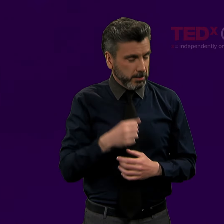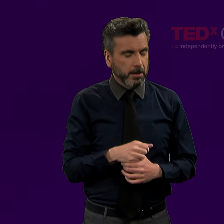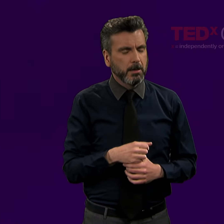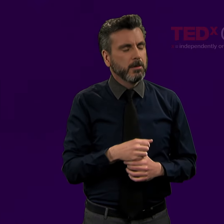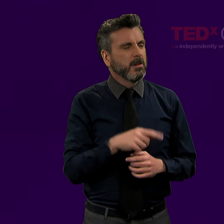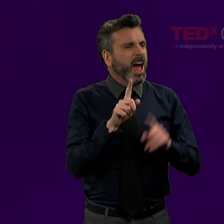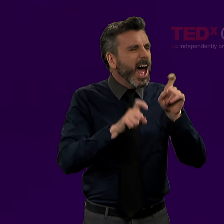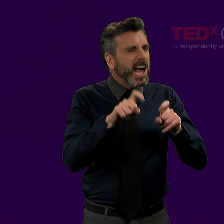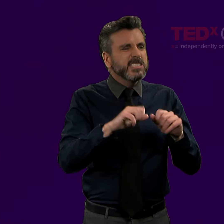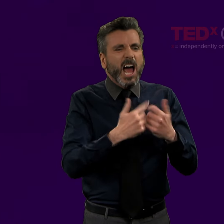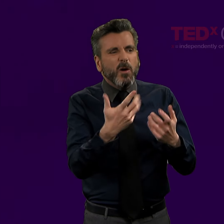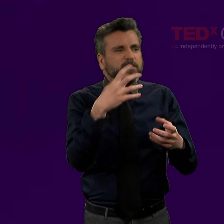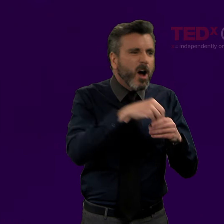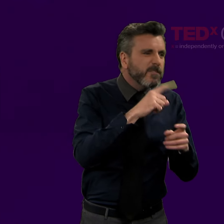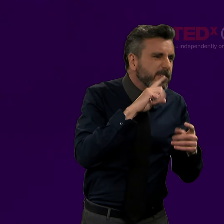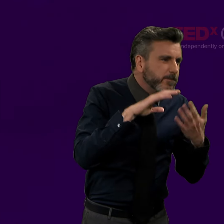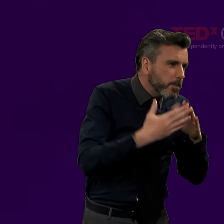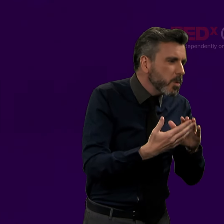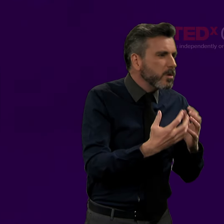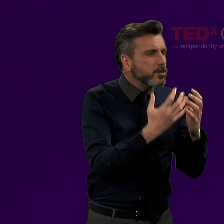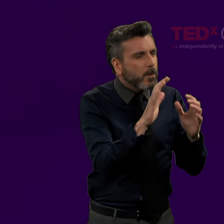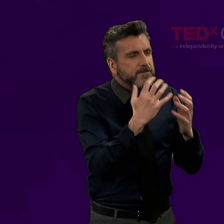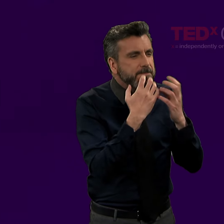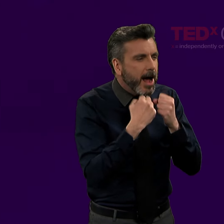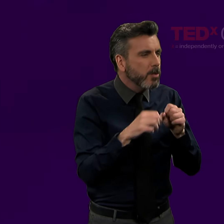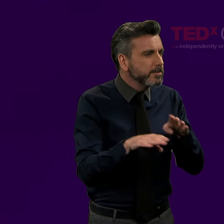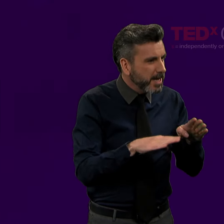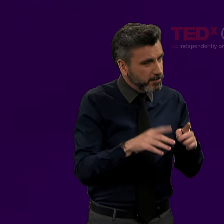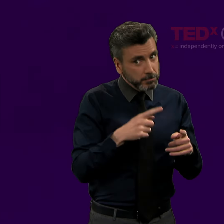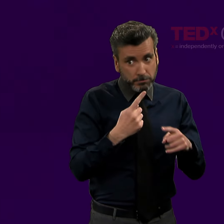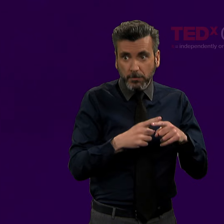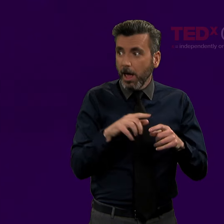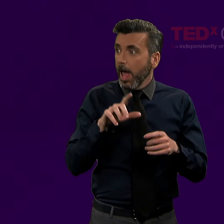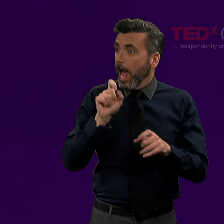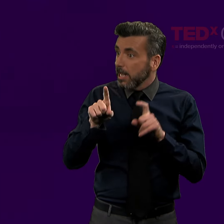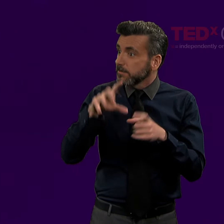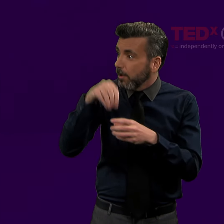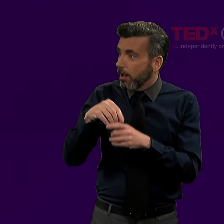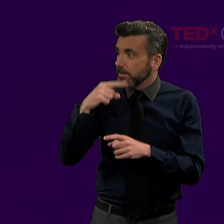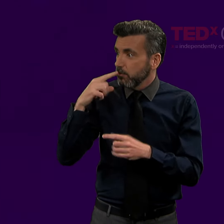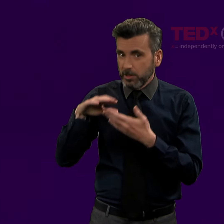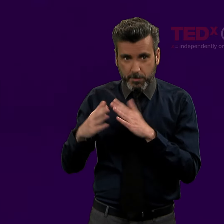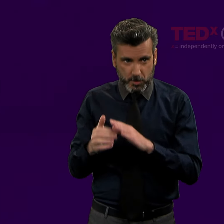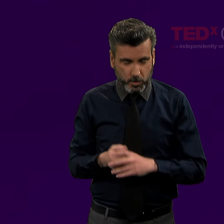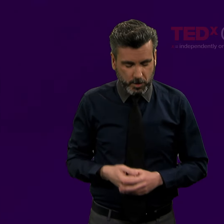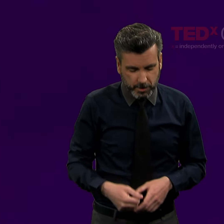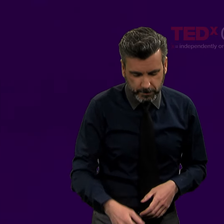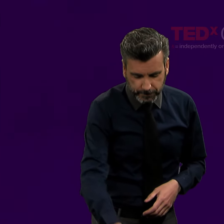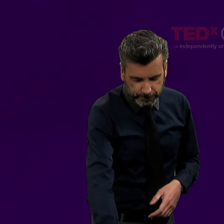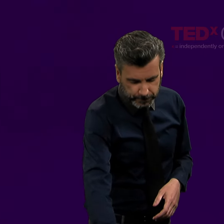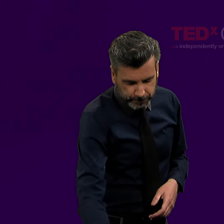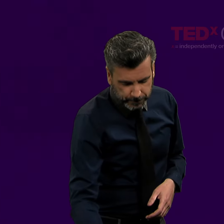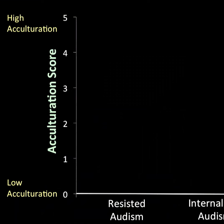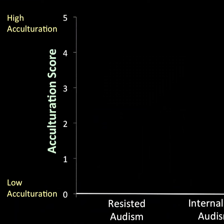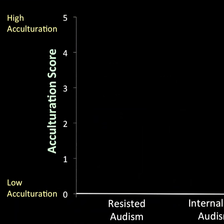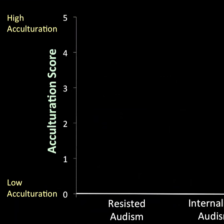and it asks questions about your values, your behaviors, your involvement in the Deaf community, your involvement in mainstream events, for example.